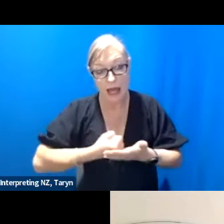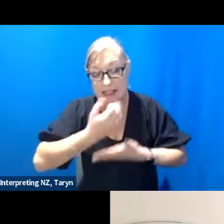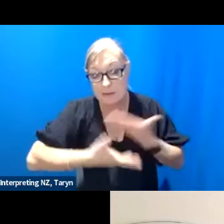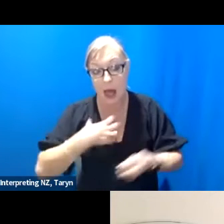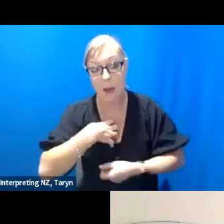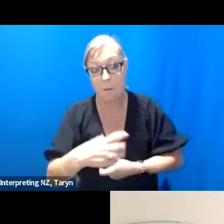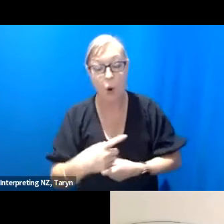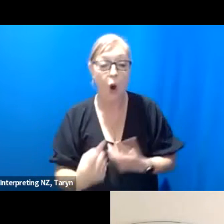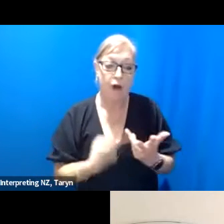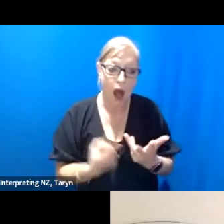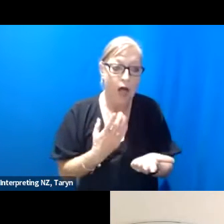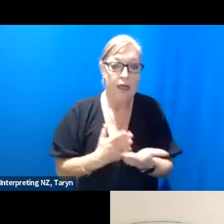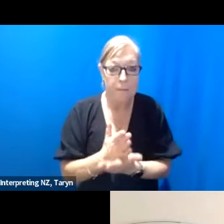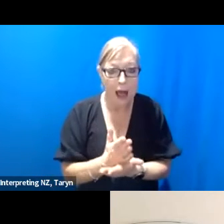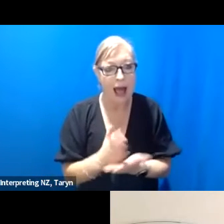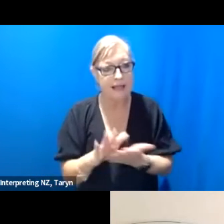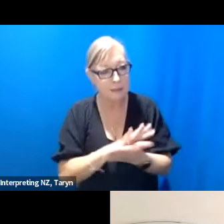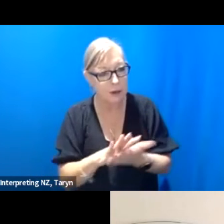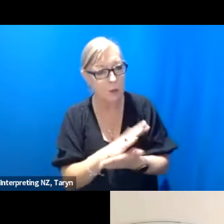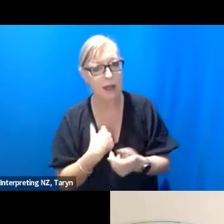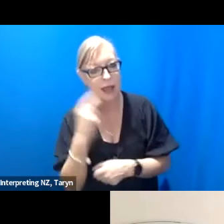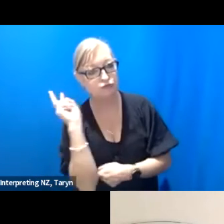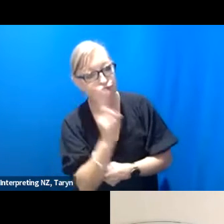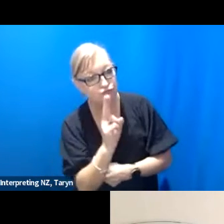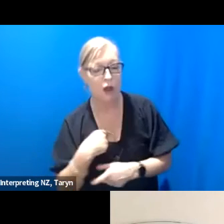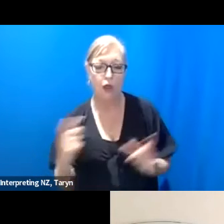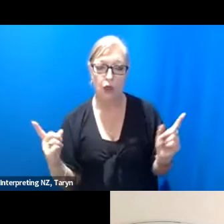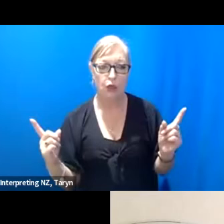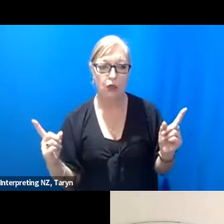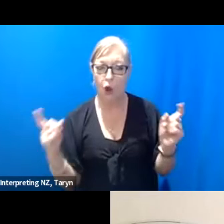of a window into the complexity of how you're approaching that “Choreography of Care”?